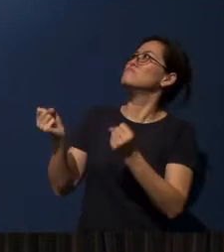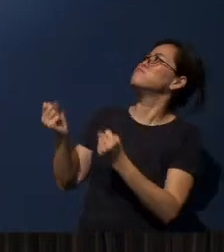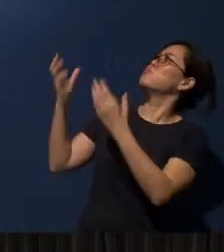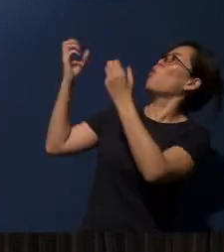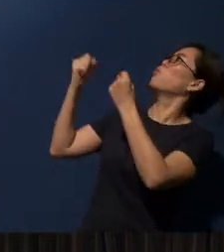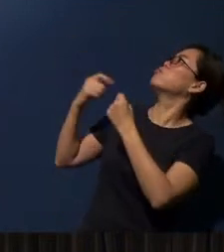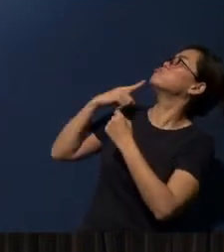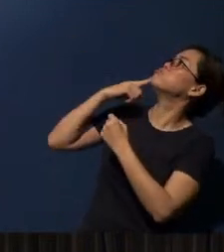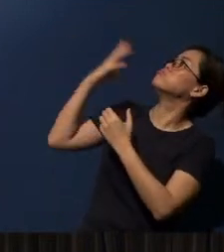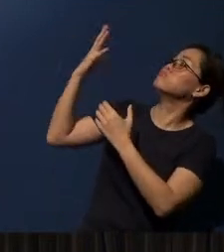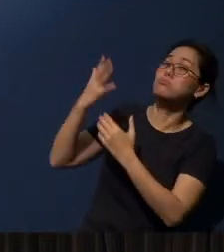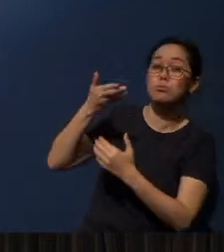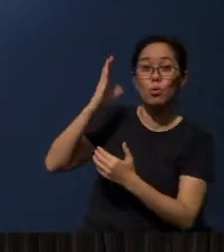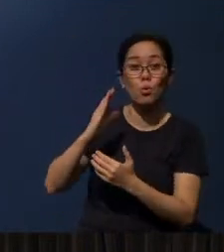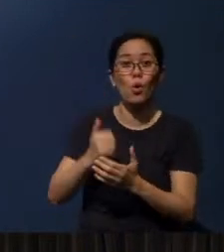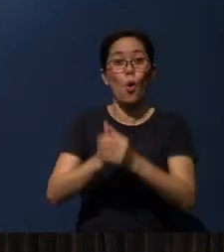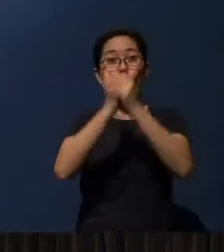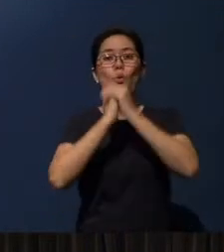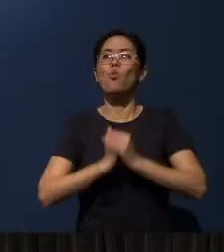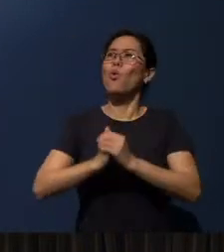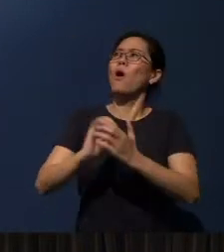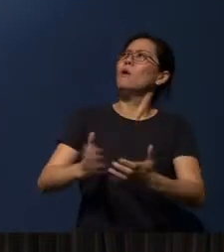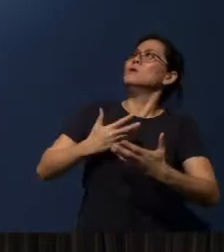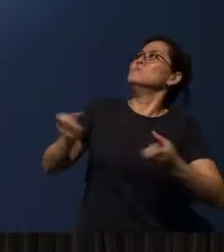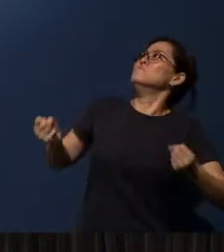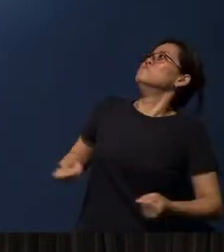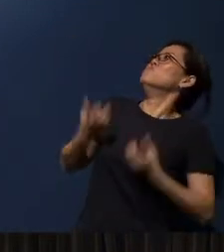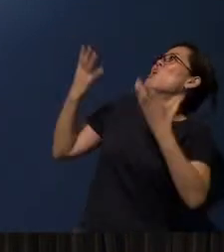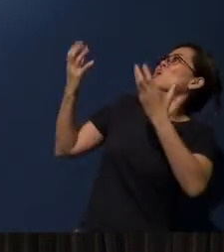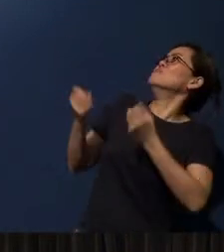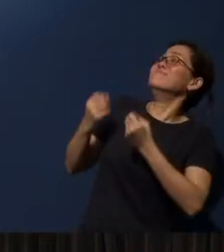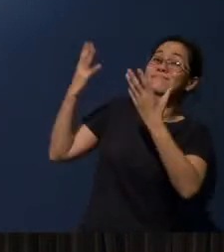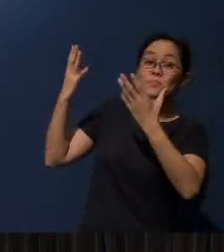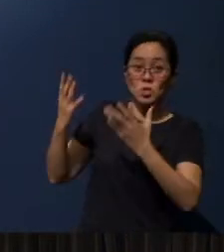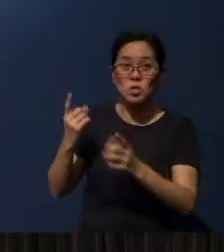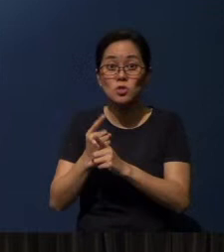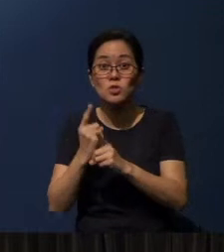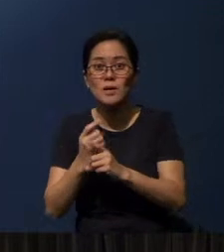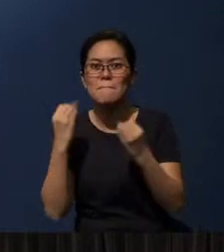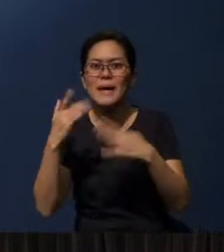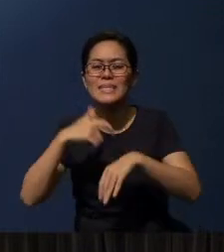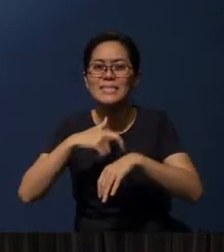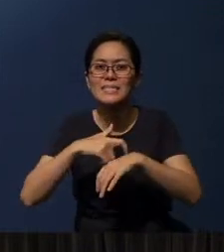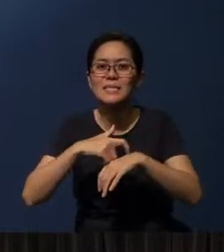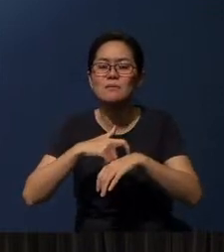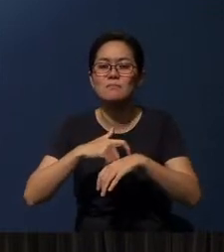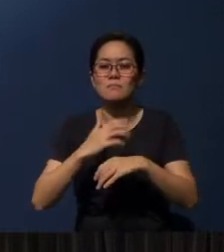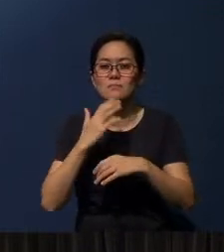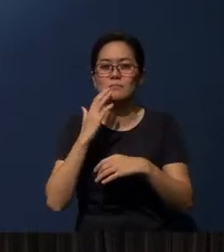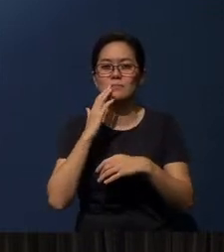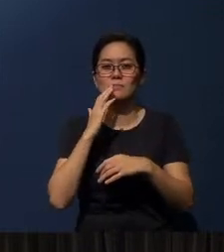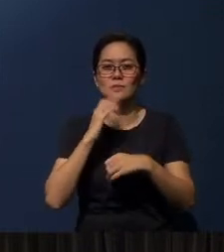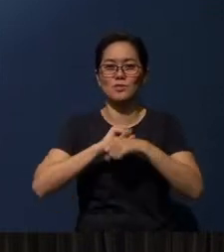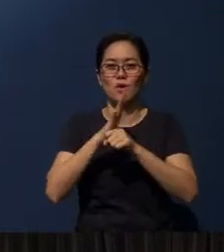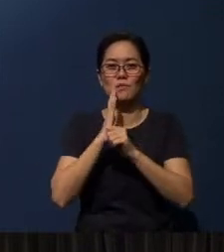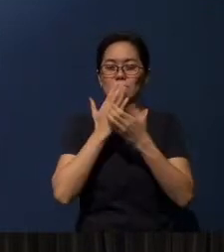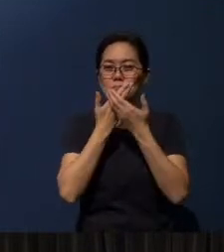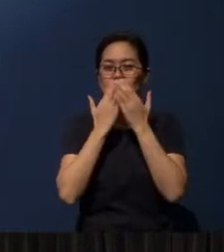When you worship, isn't it about singing out loud to the Lord many times, until this COVID when we have to restrict ourselves?